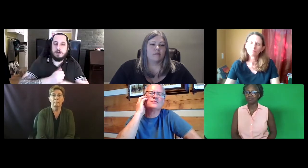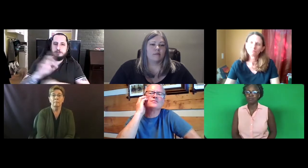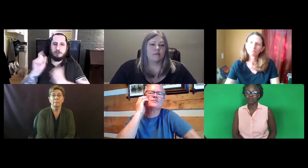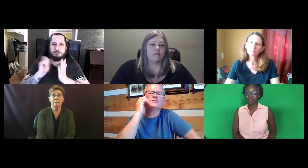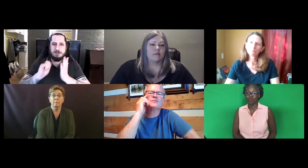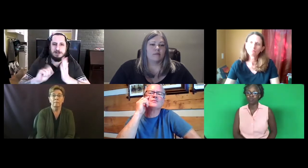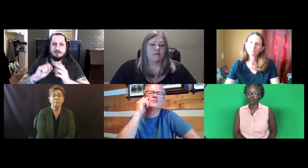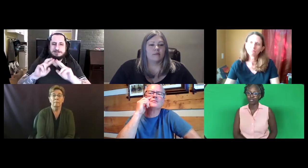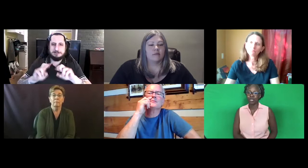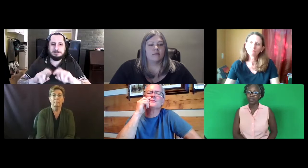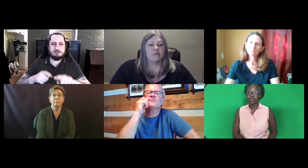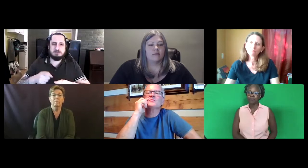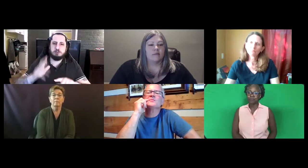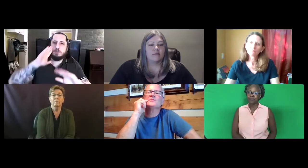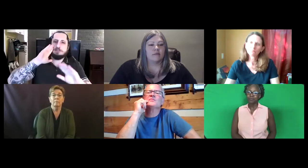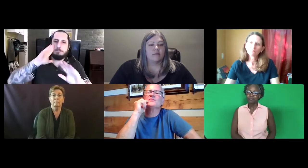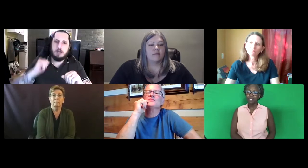a beneficial approach.